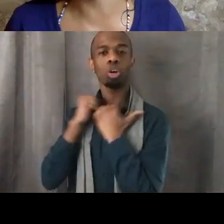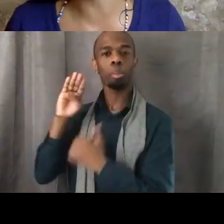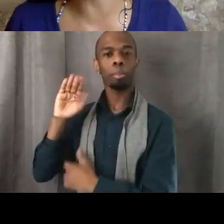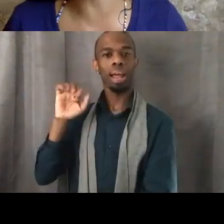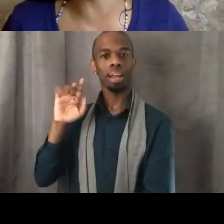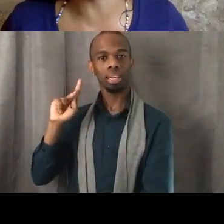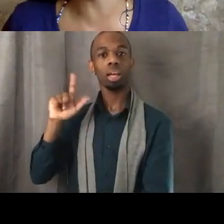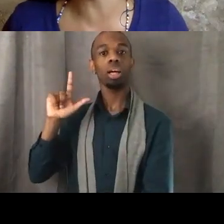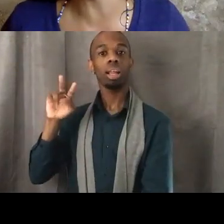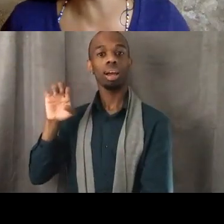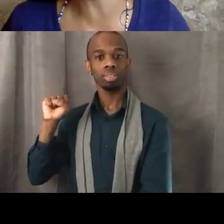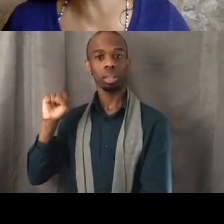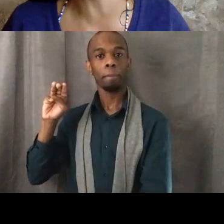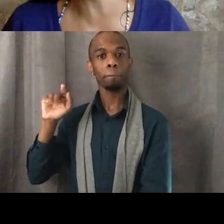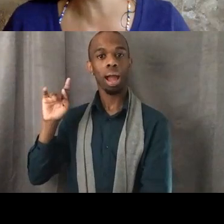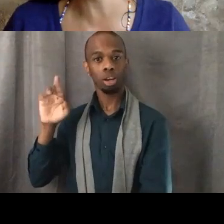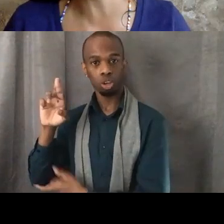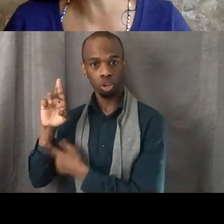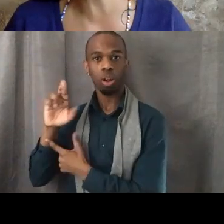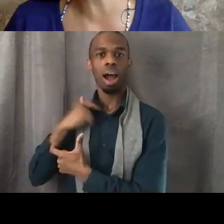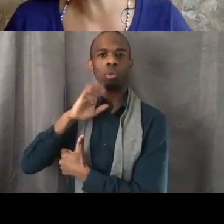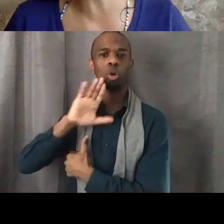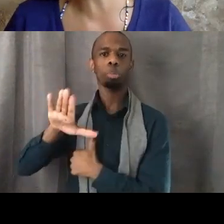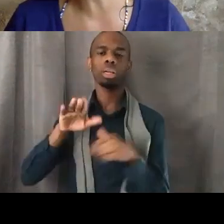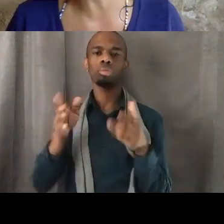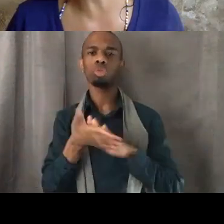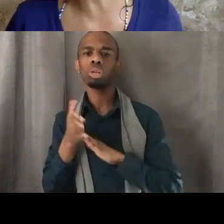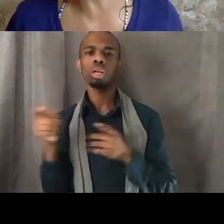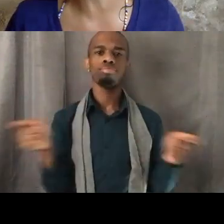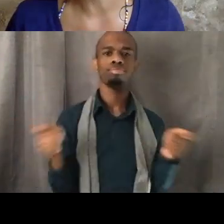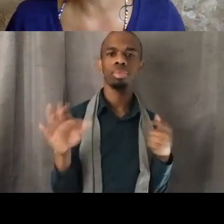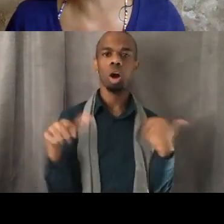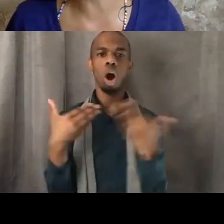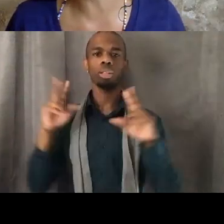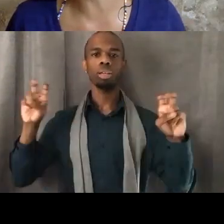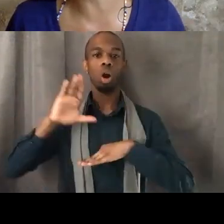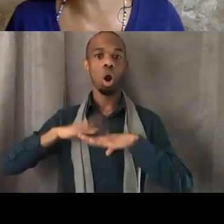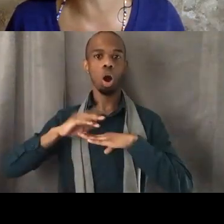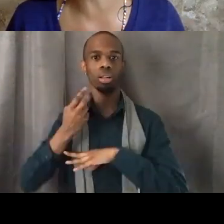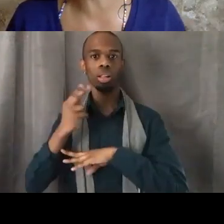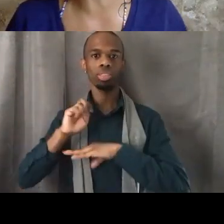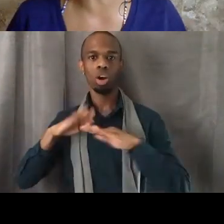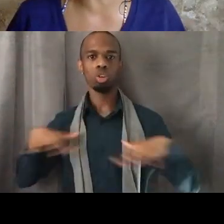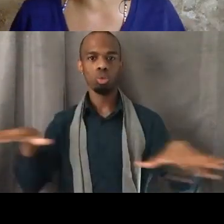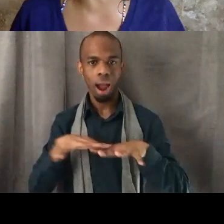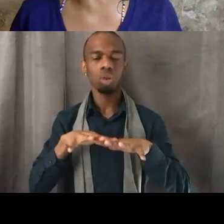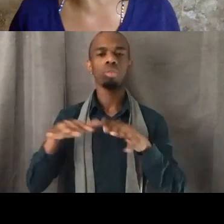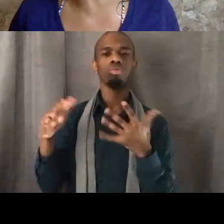organizing all the on the ground US-based work and some of the global work especially as it relates